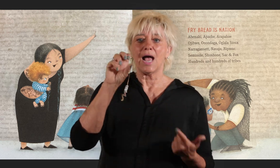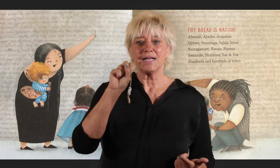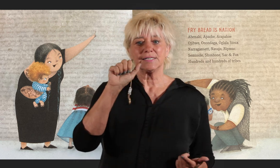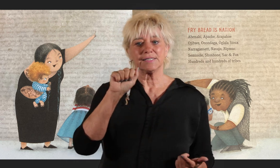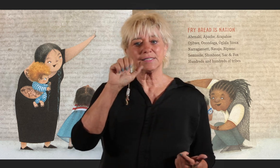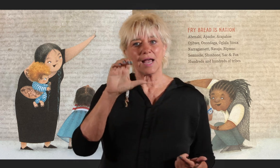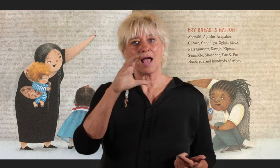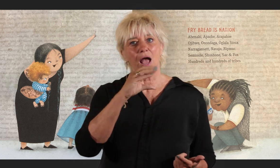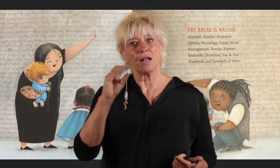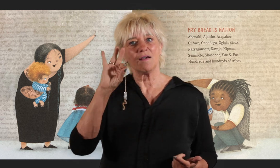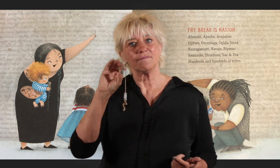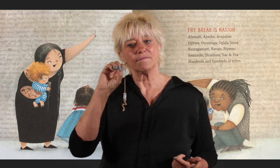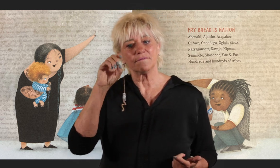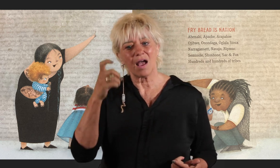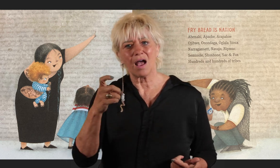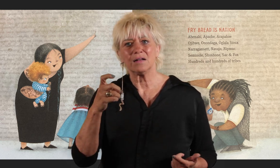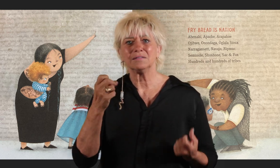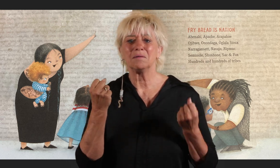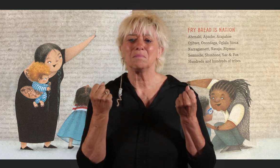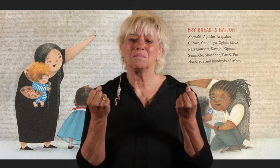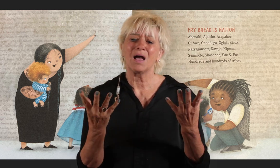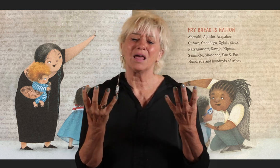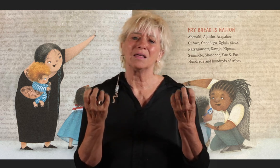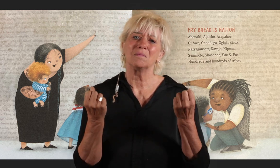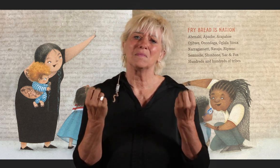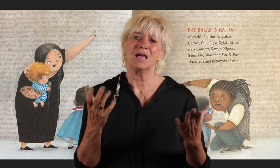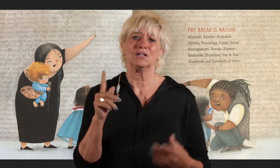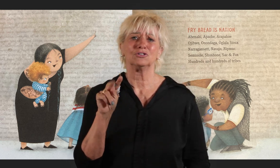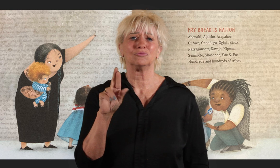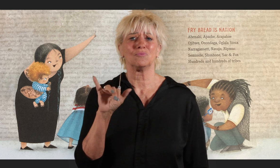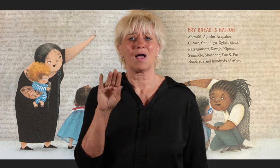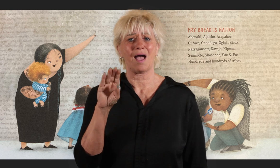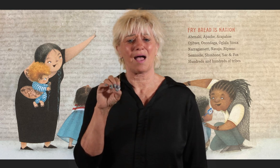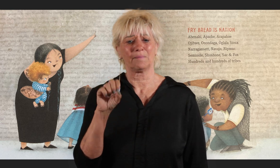Sac & Fox Hundreds and hundreds of tribes